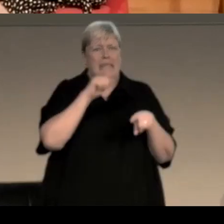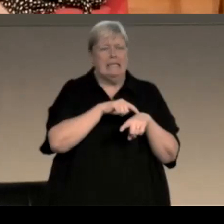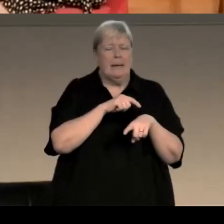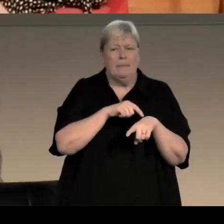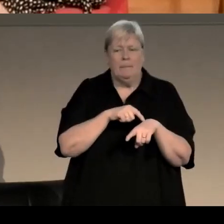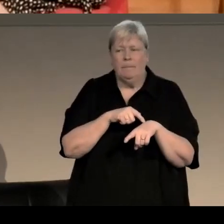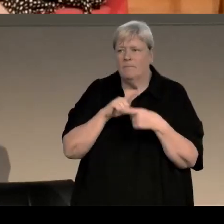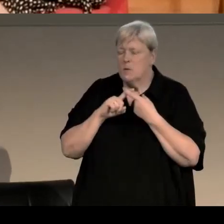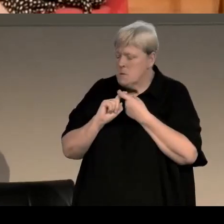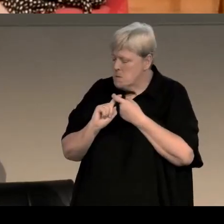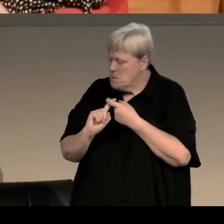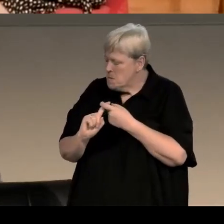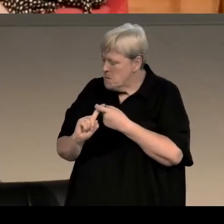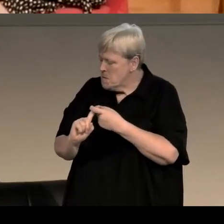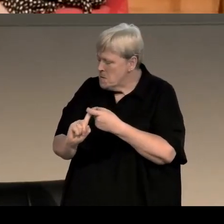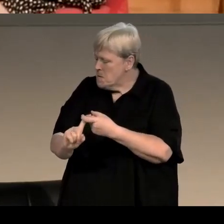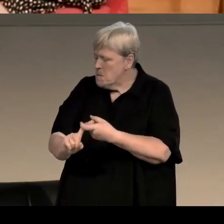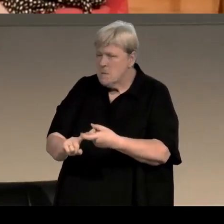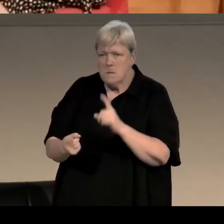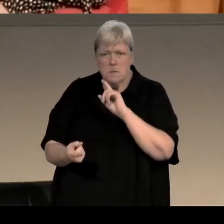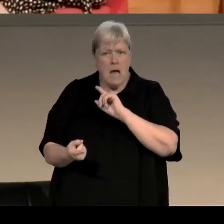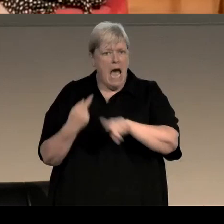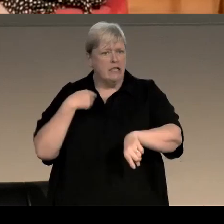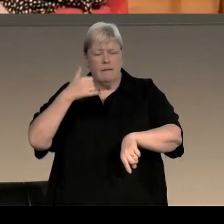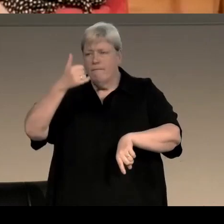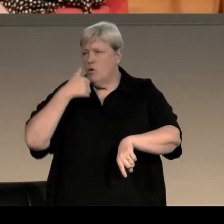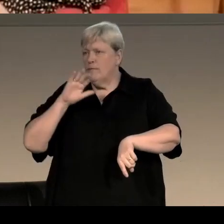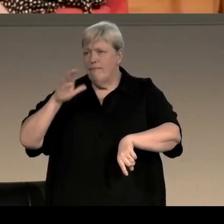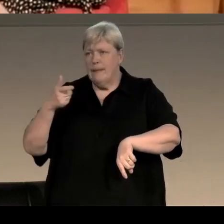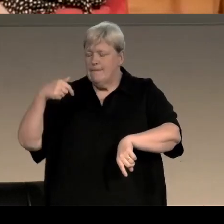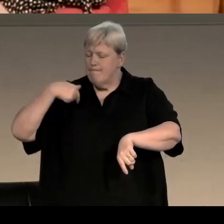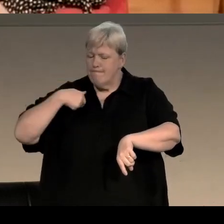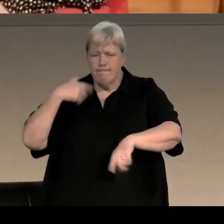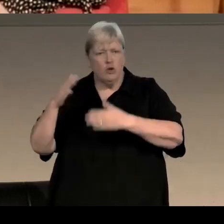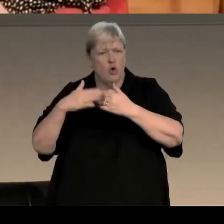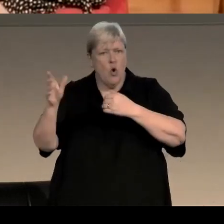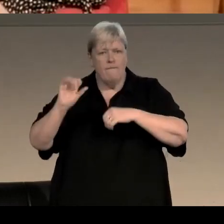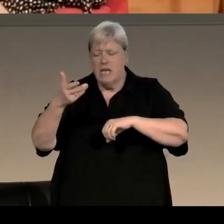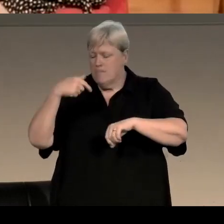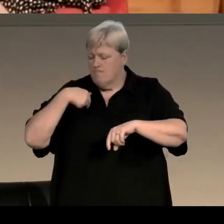And it was sacrosanct: I didn't answer the phone, I didn't answer the door, I didn't go off and do nice things, even if it was a nice day,